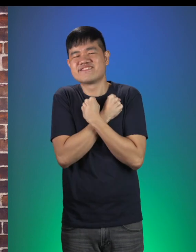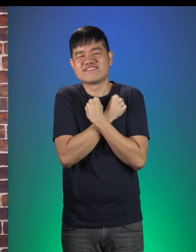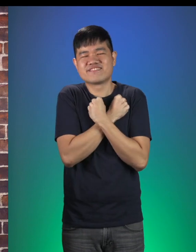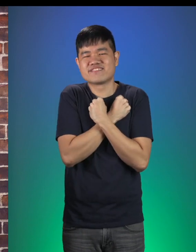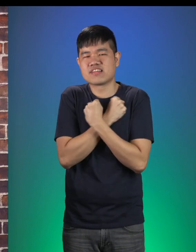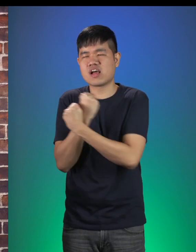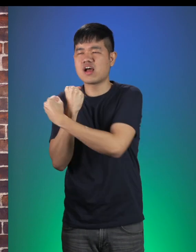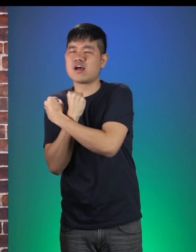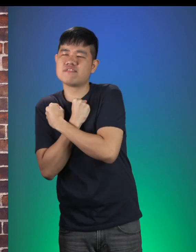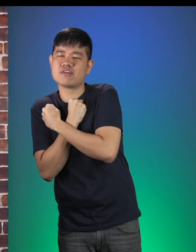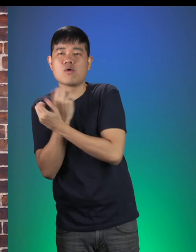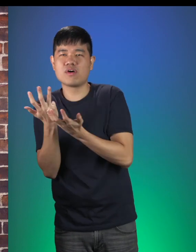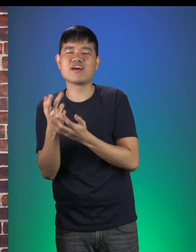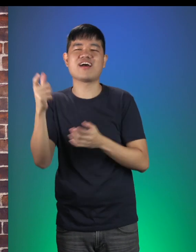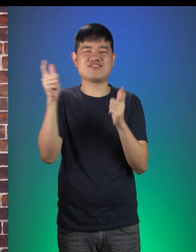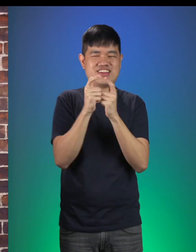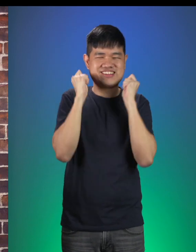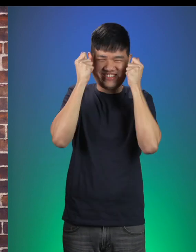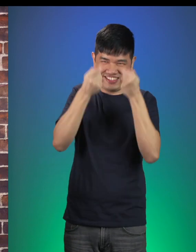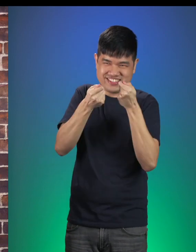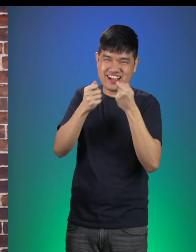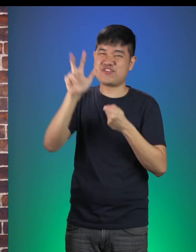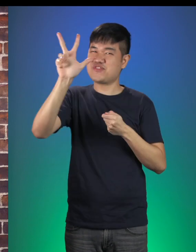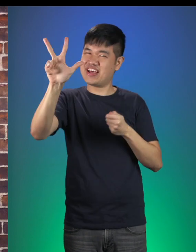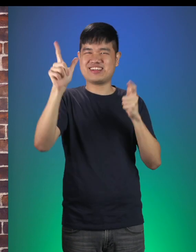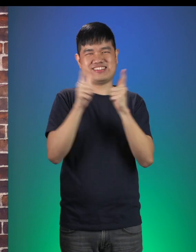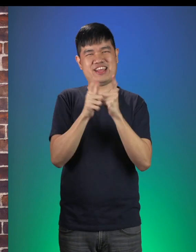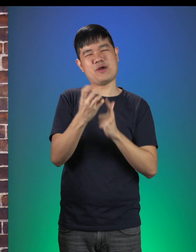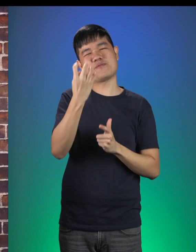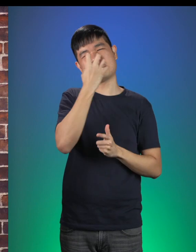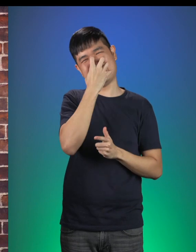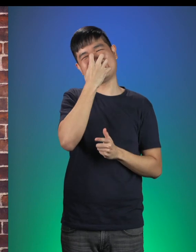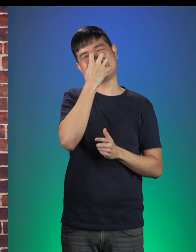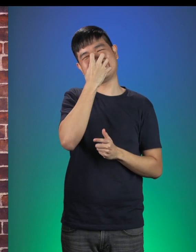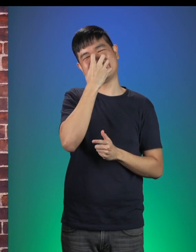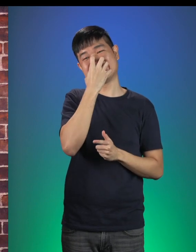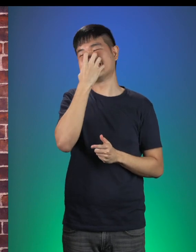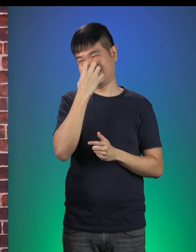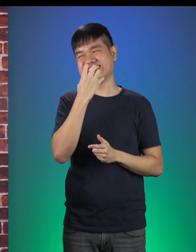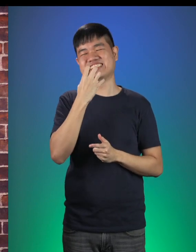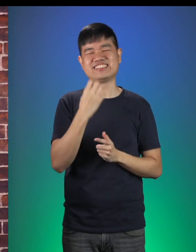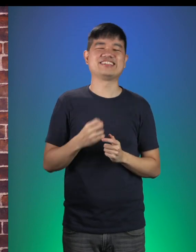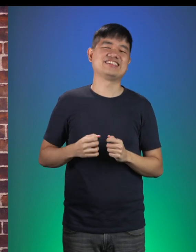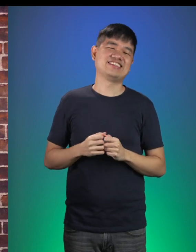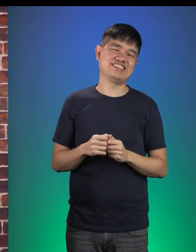Love, from Little Red and the Three Little Pigs.